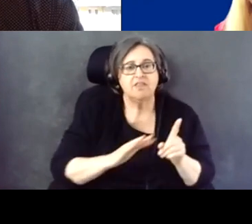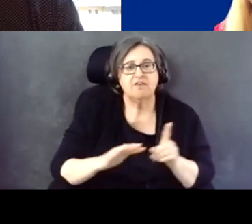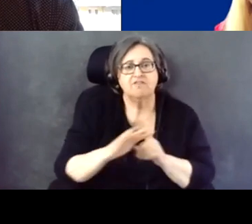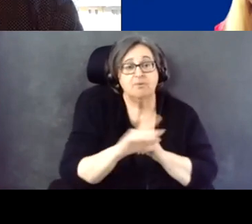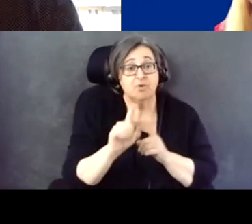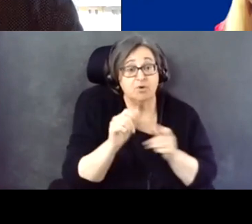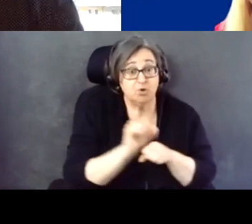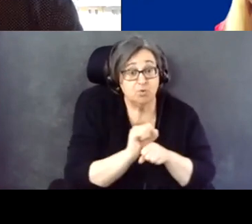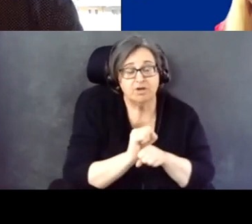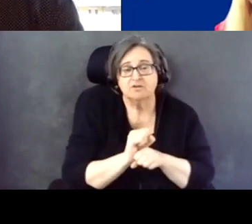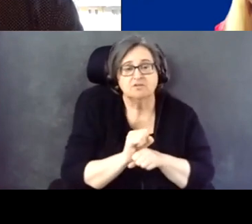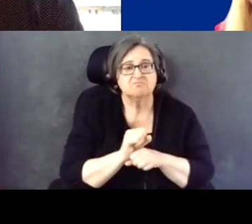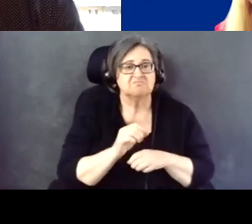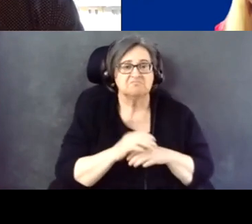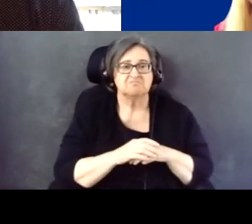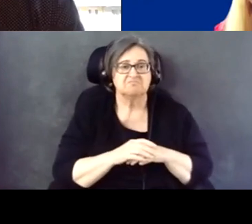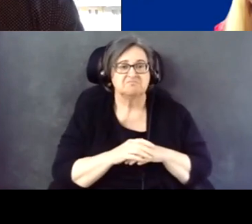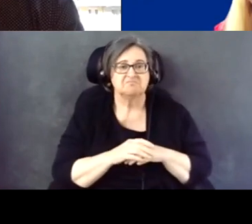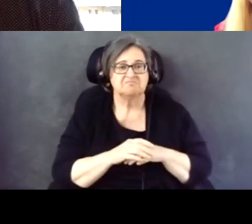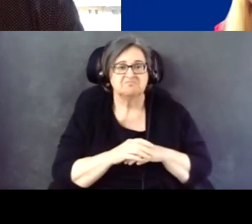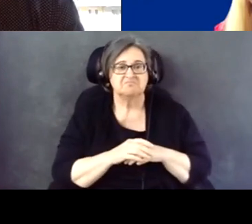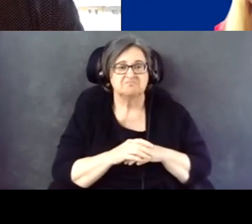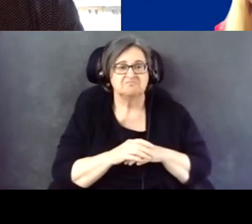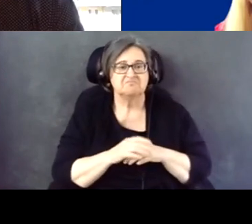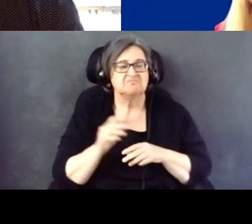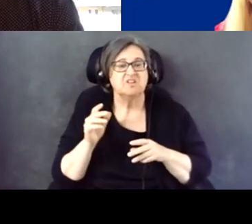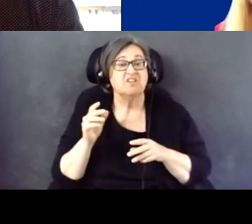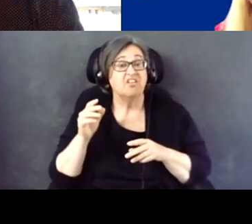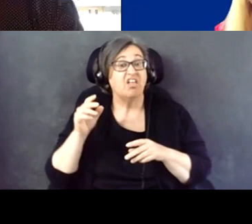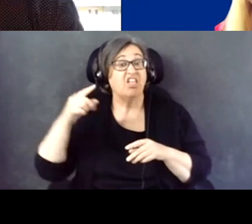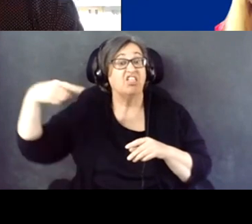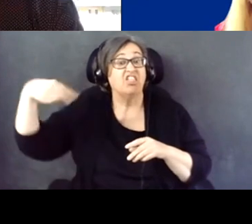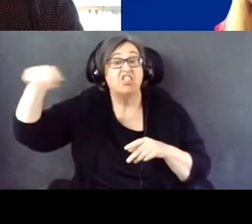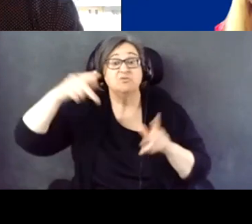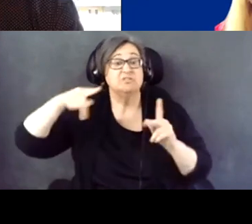These people don't -- these people really don't care, because if they did, they wouldn't